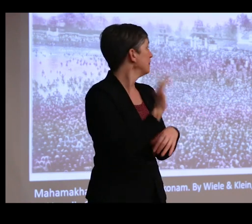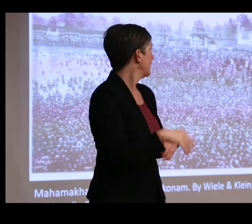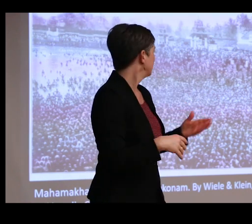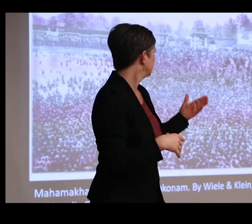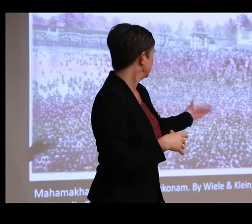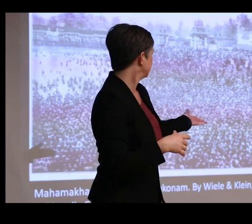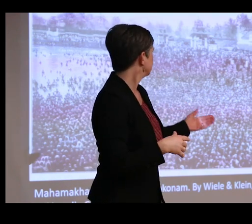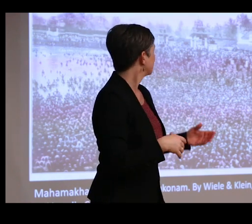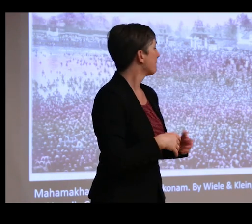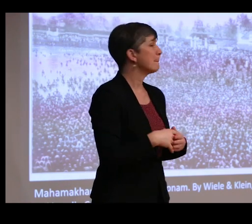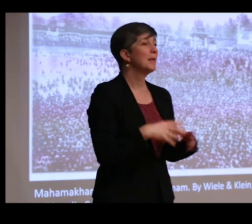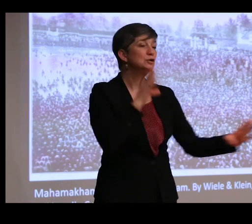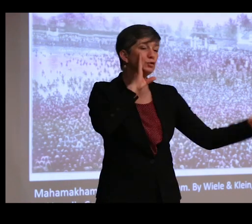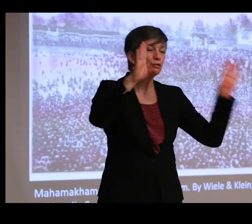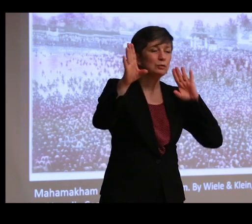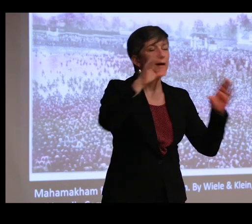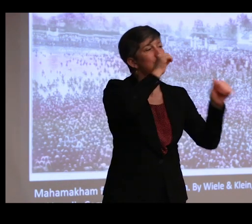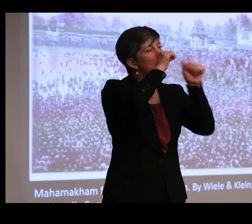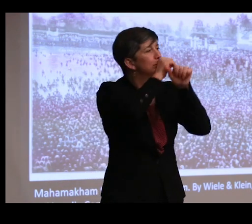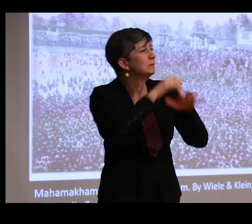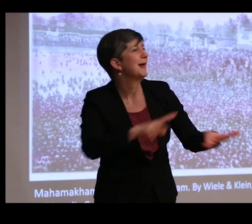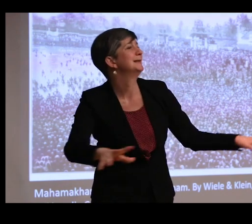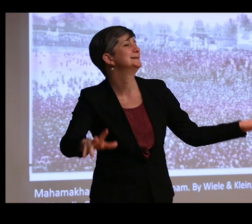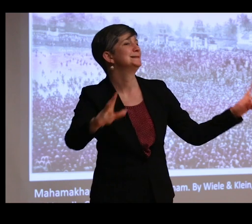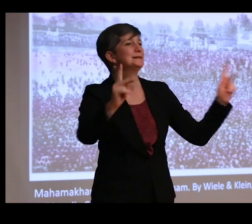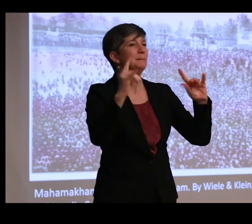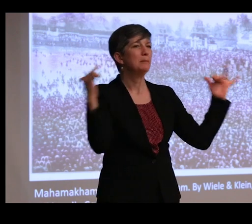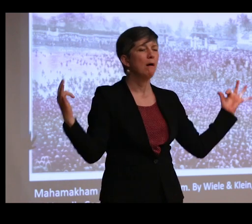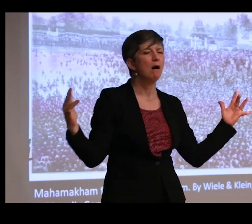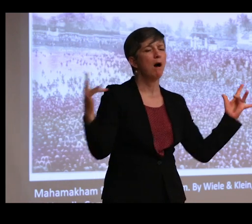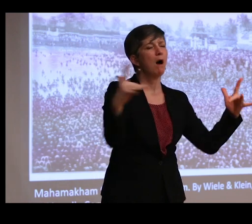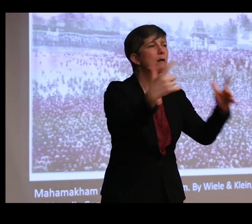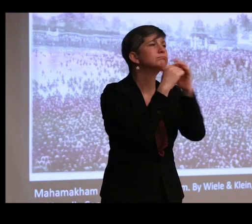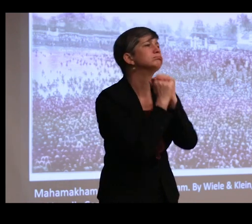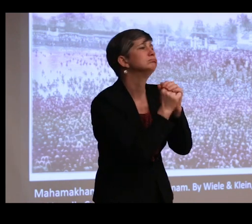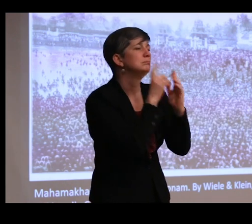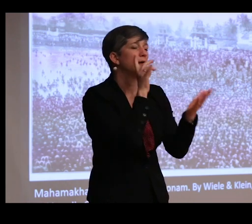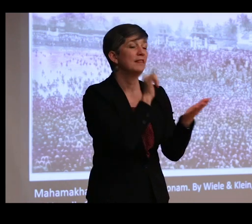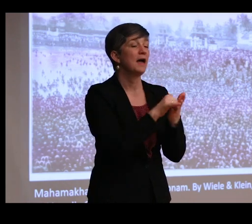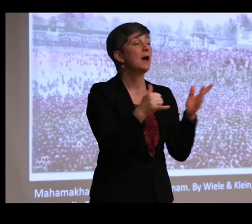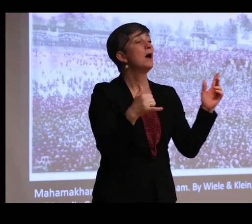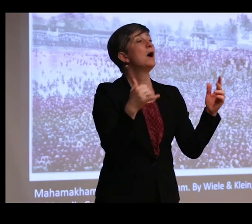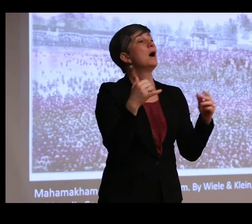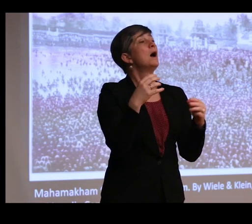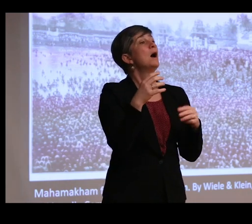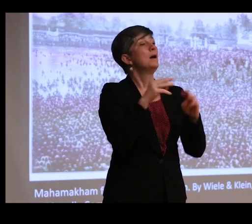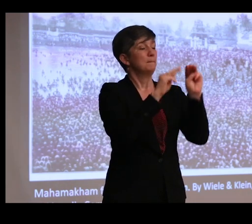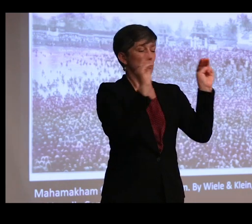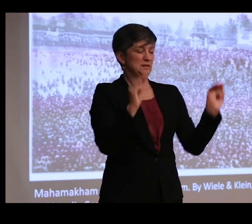days to greet and bless assembled devotees. And museum administrators felt that such things were not meant